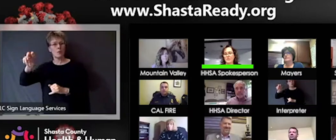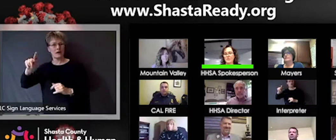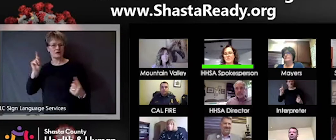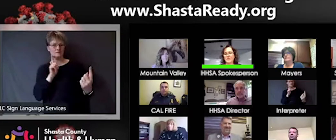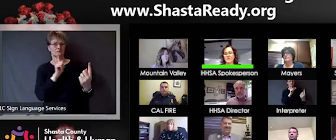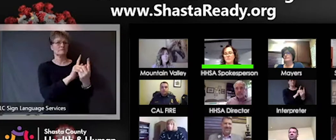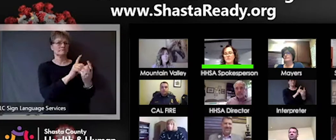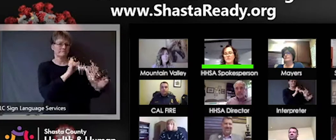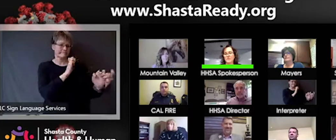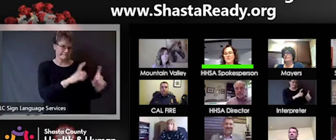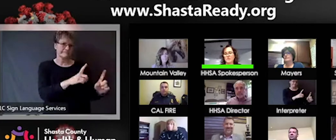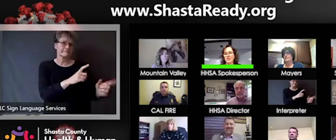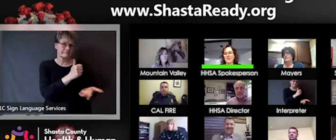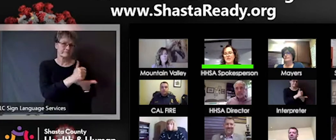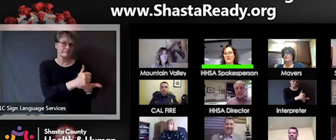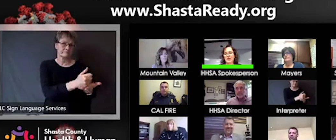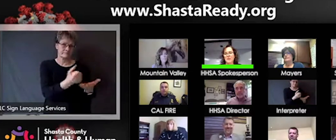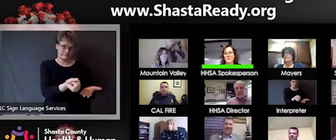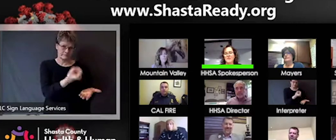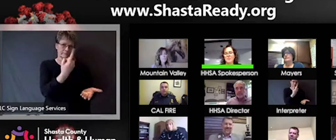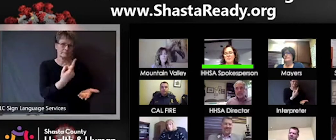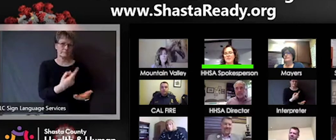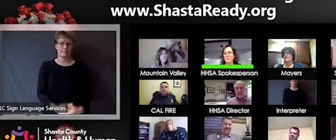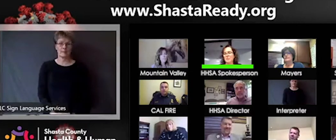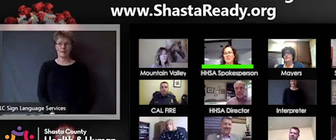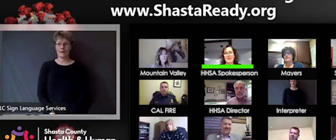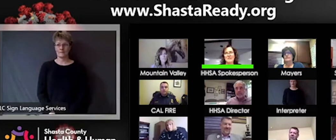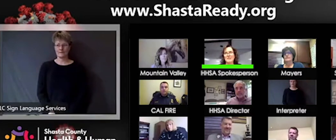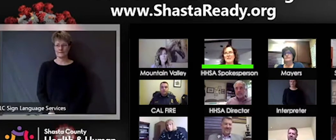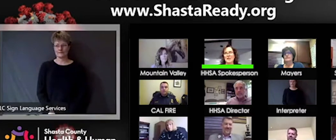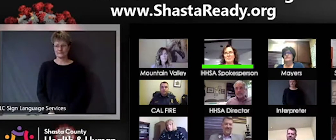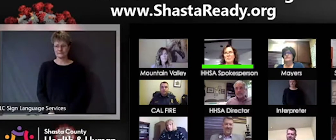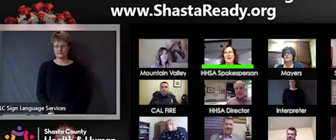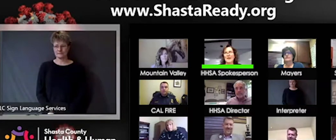I know that there's been a little bit of confusion in the public, which is